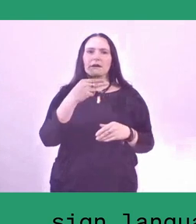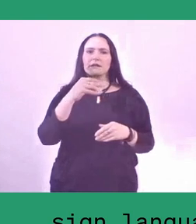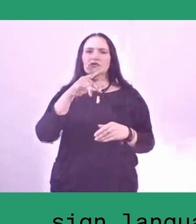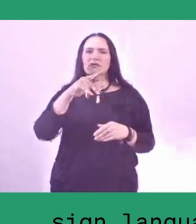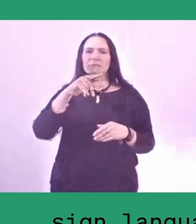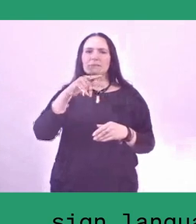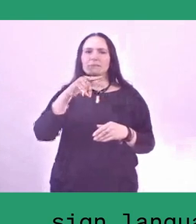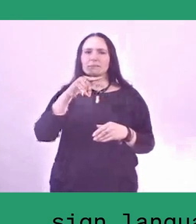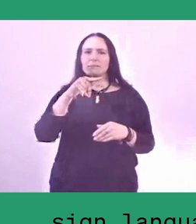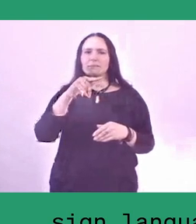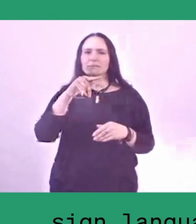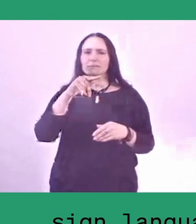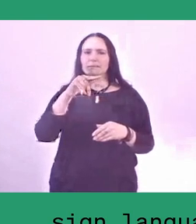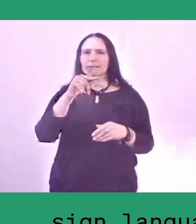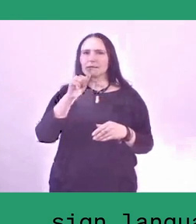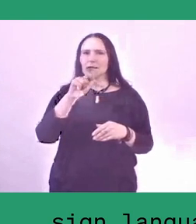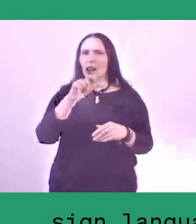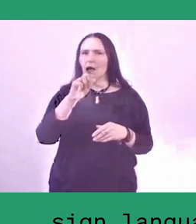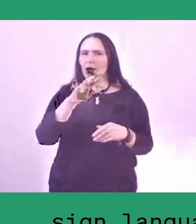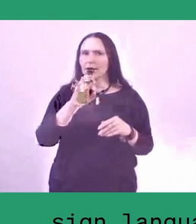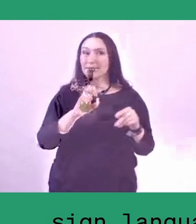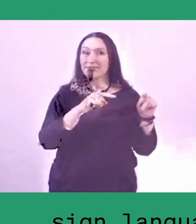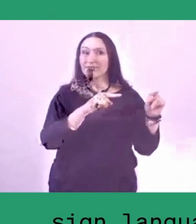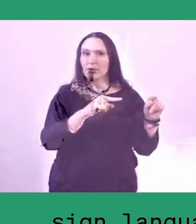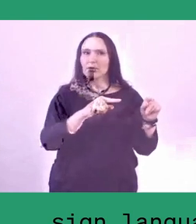where they can store seeds for a long time.